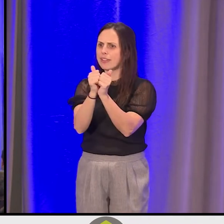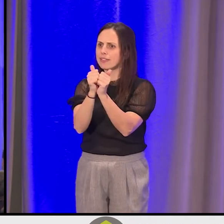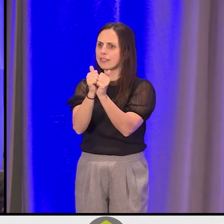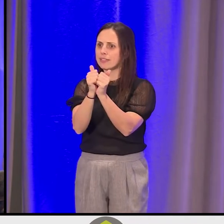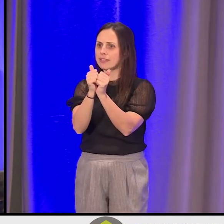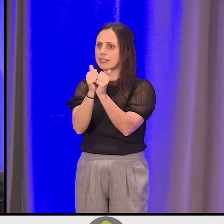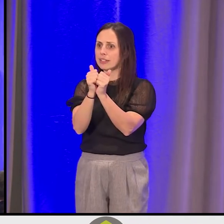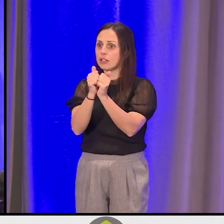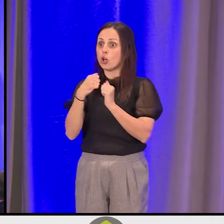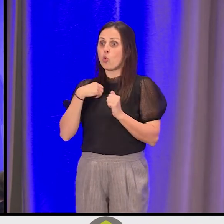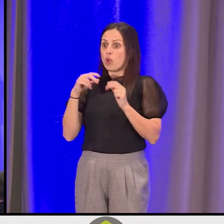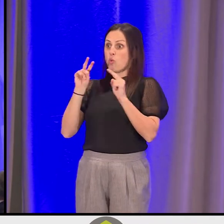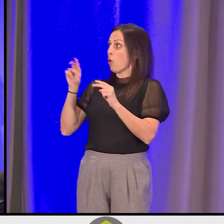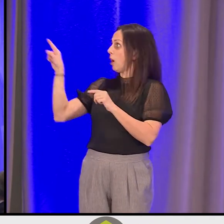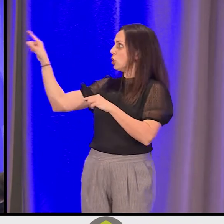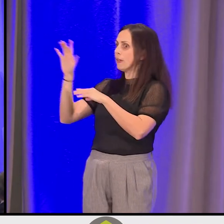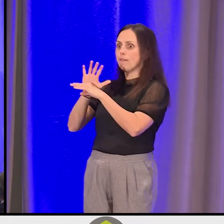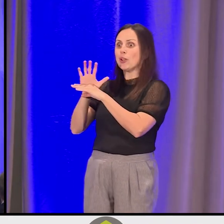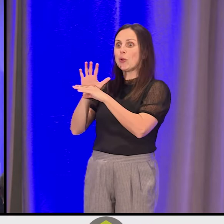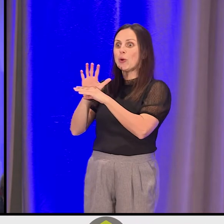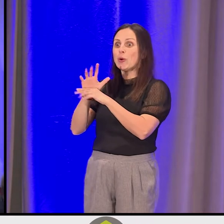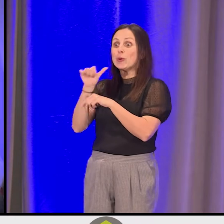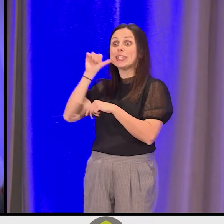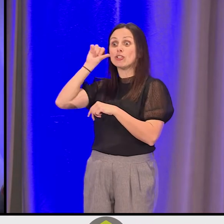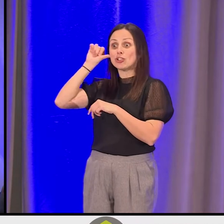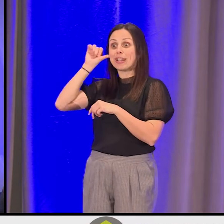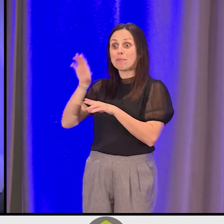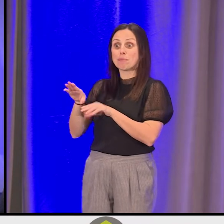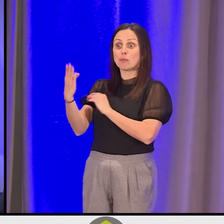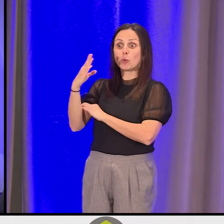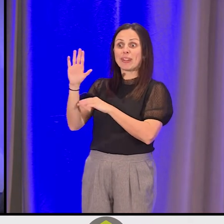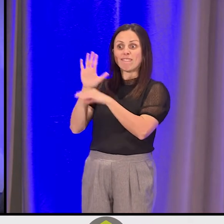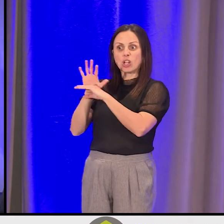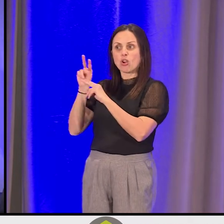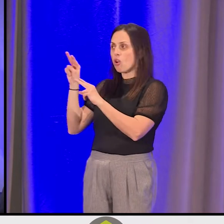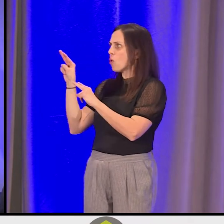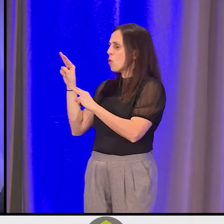We watched the video that welcomed you in yesterday, and it was hard to watch.